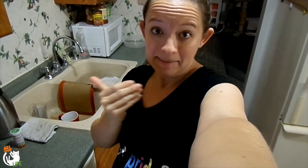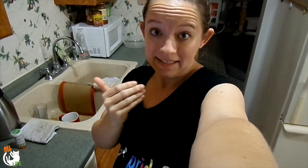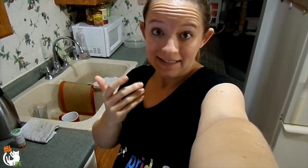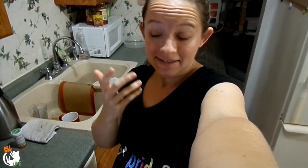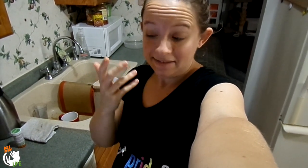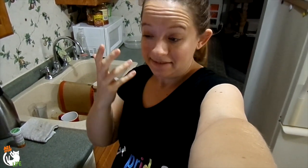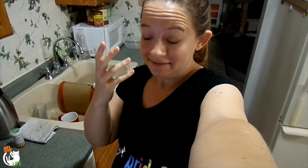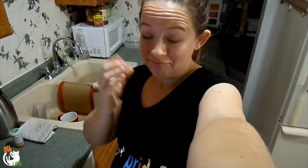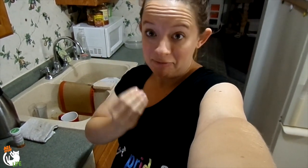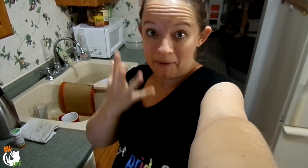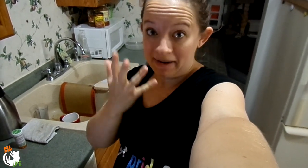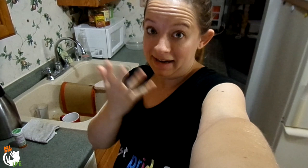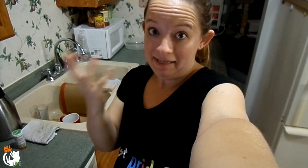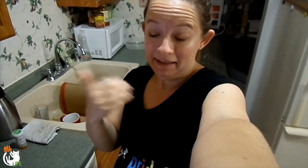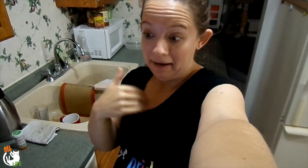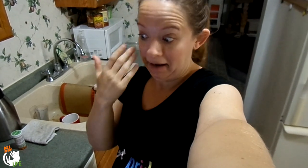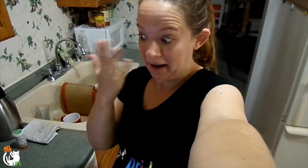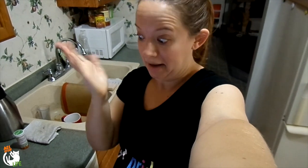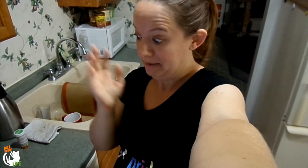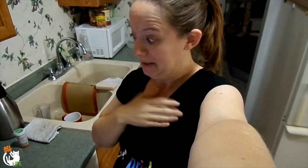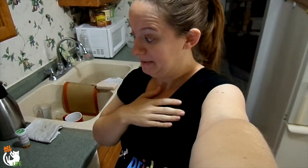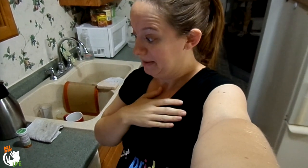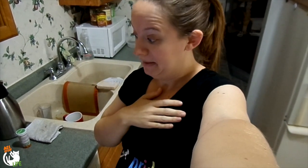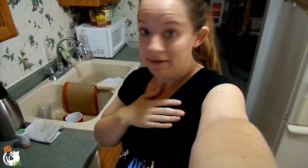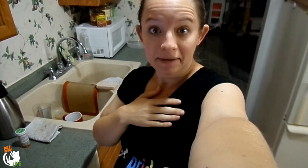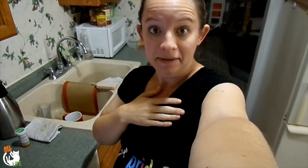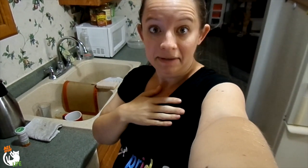So hopefully that means the baby's having a growth spurt. I don't know.